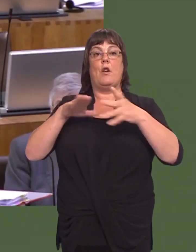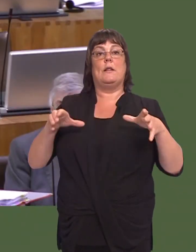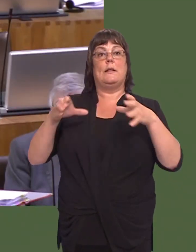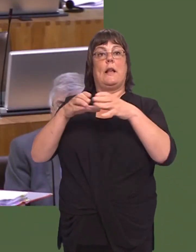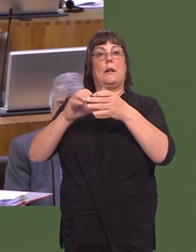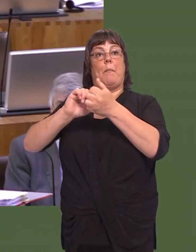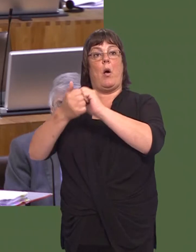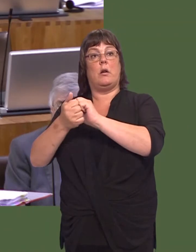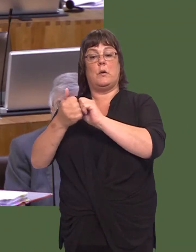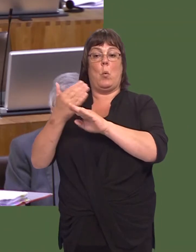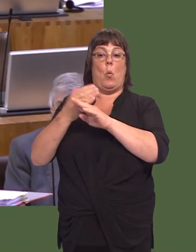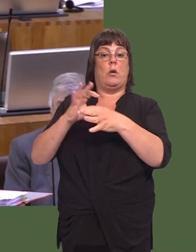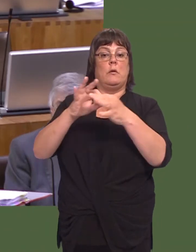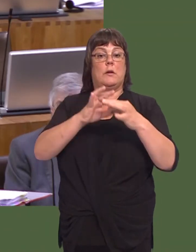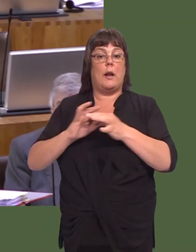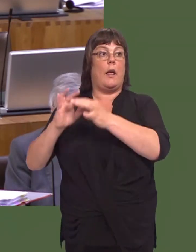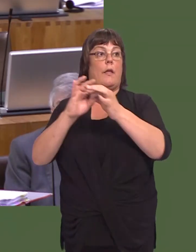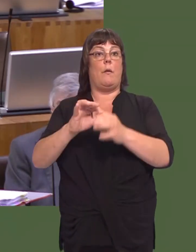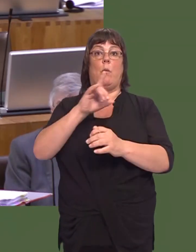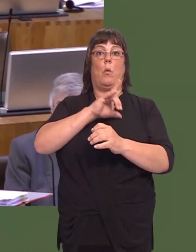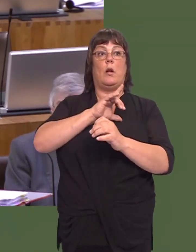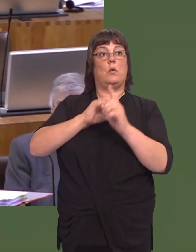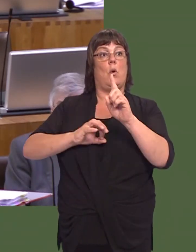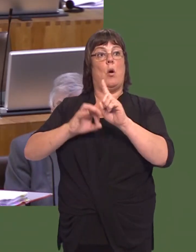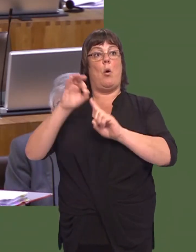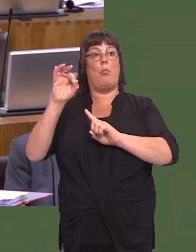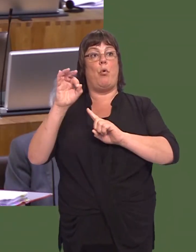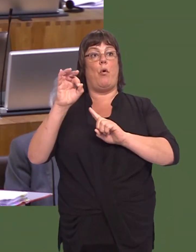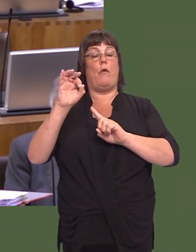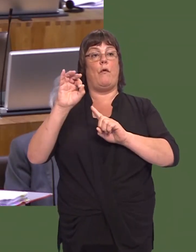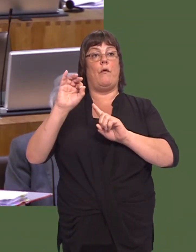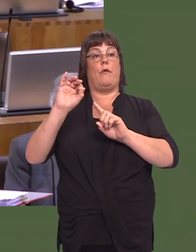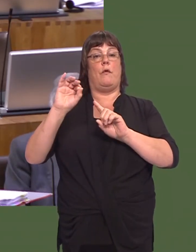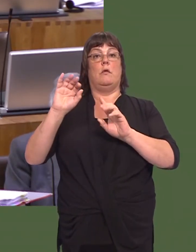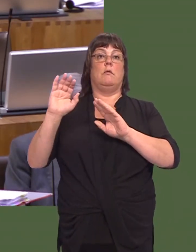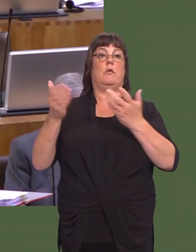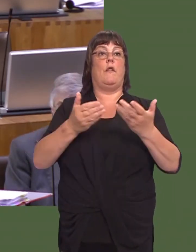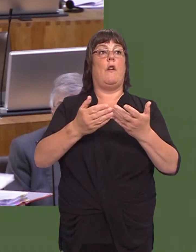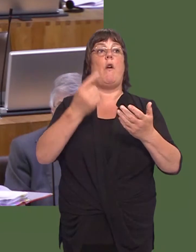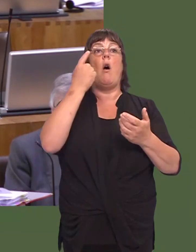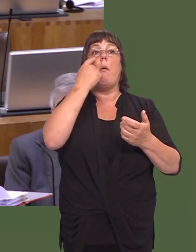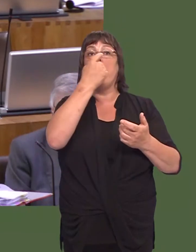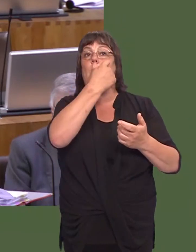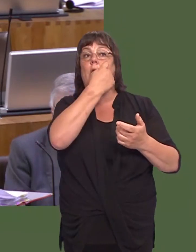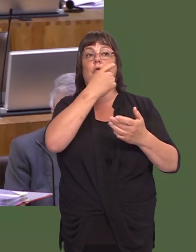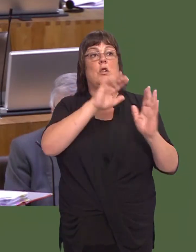cydweithio i wella darpariaeth gwasanaethau offthalmoleg i gleifion newydd ac apwyntiadau dilynol i gleifion.